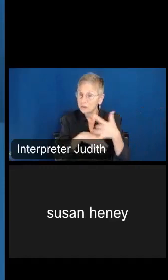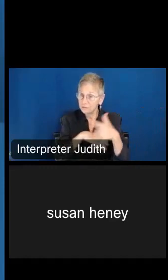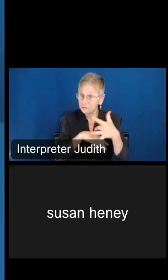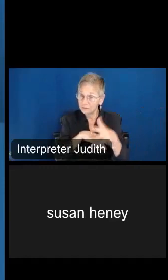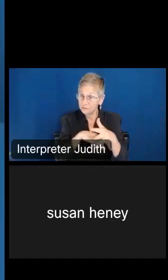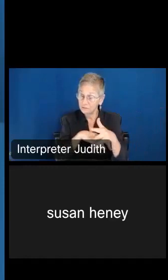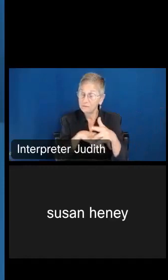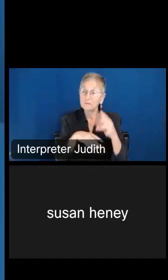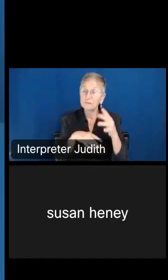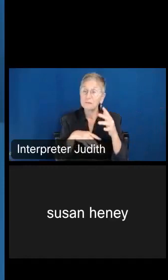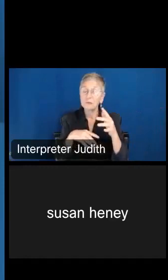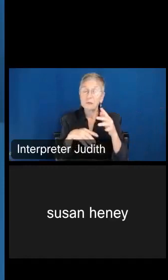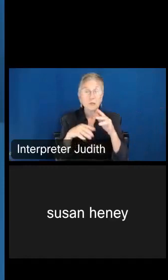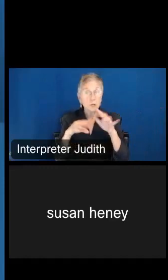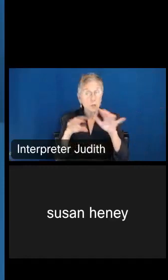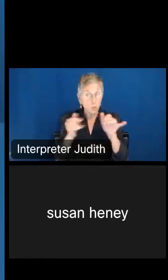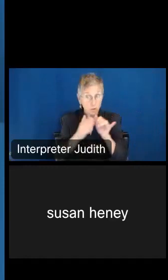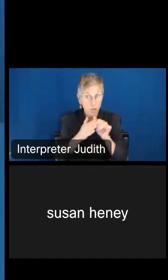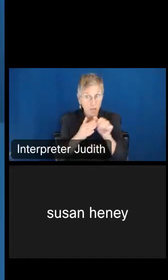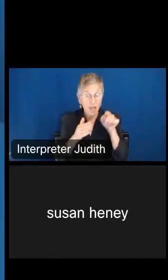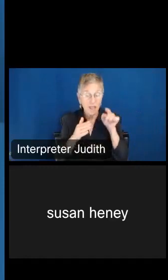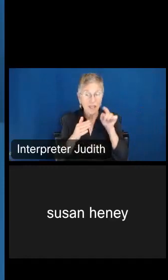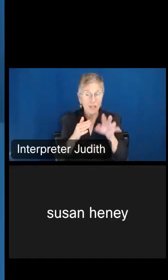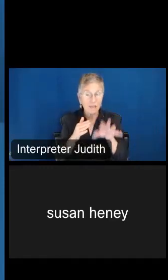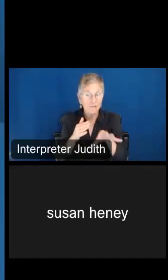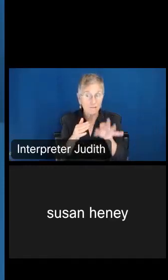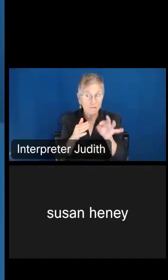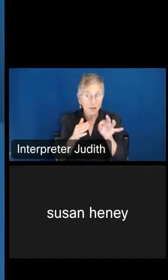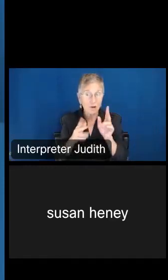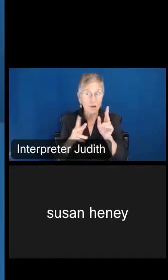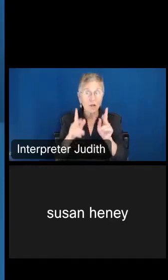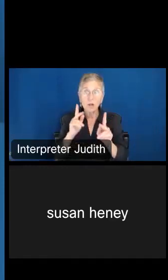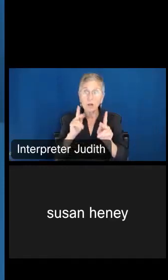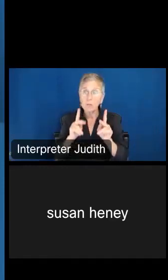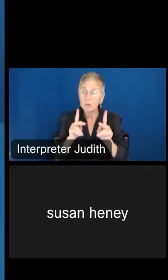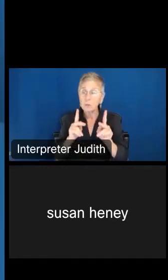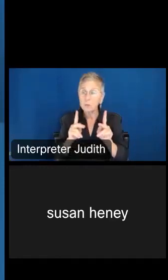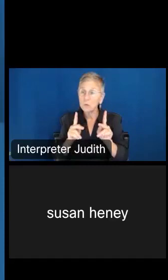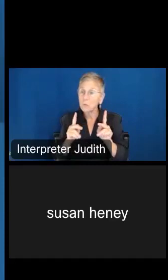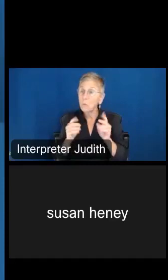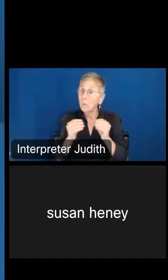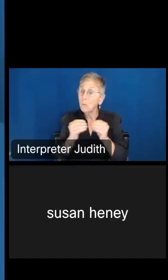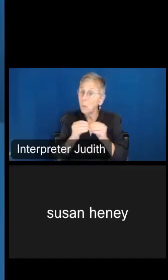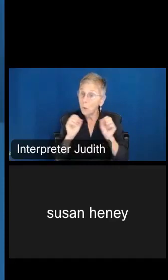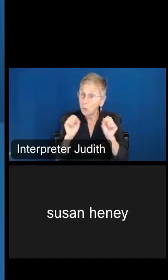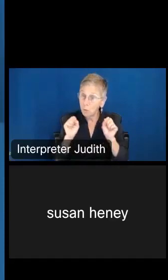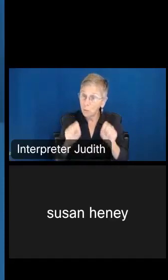and by doing so, they actually found that people were far more likely to apply as well